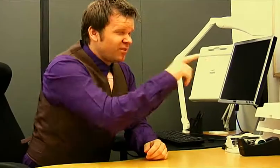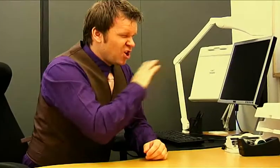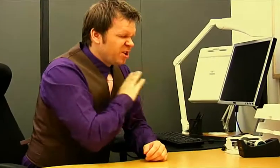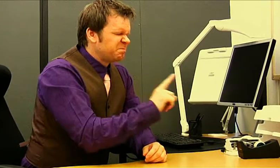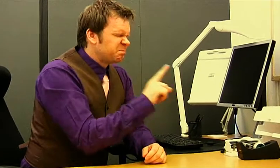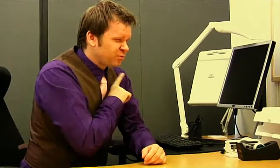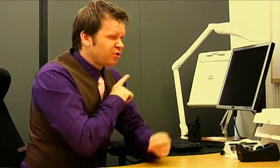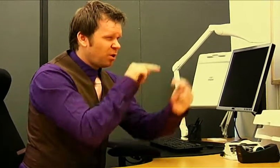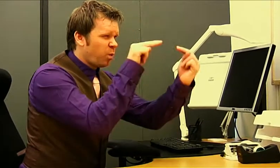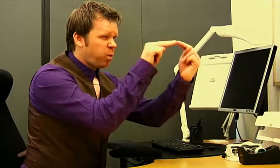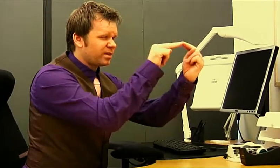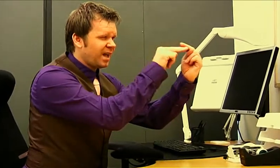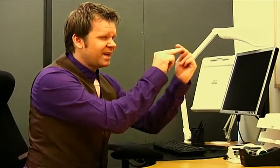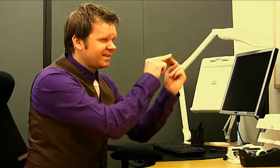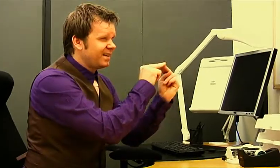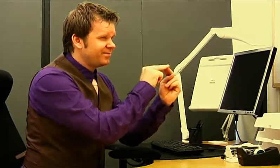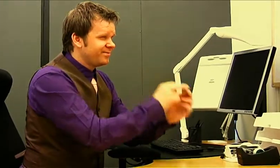There are a lot of contacts in that area.